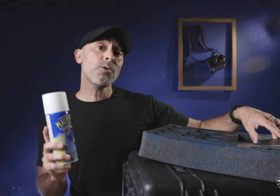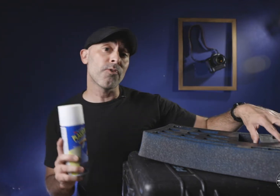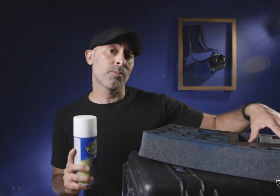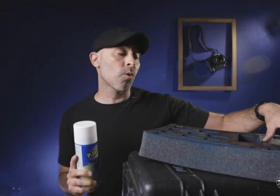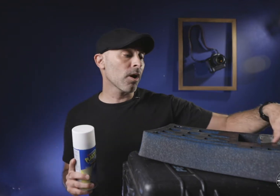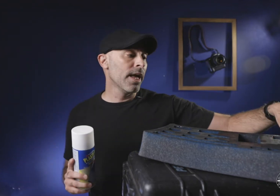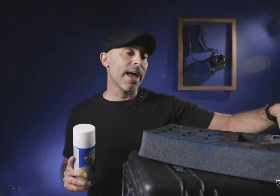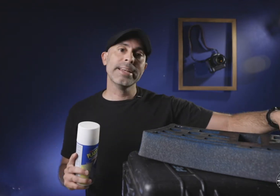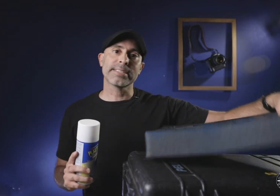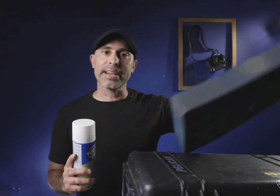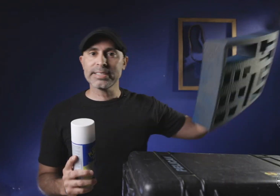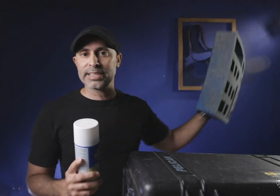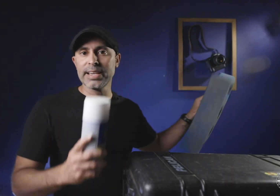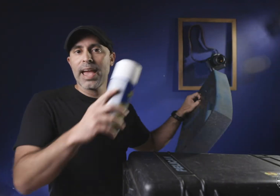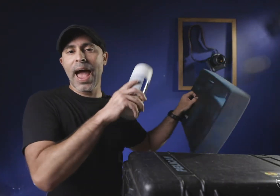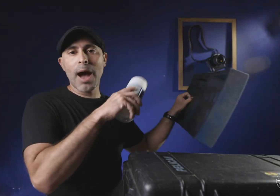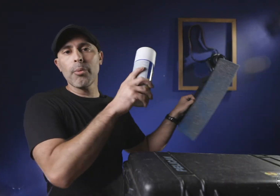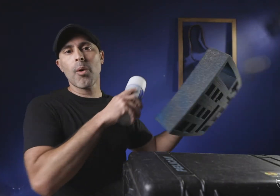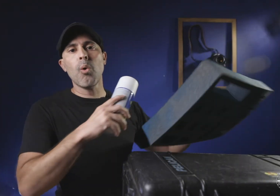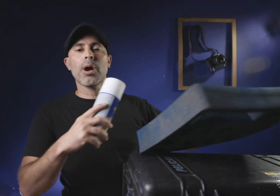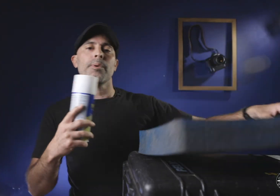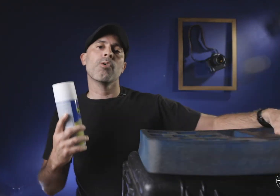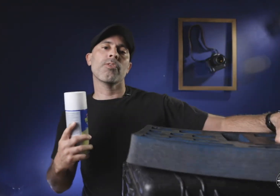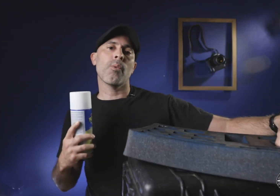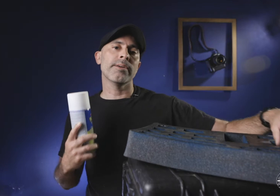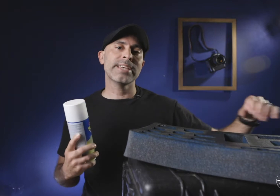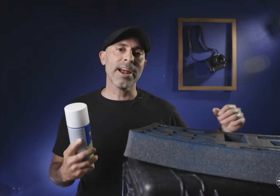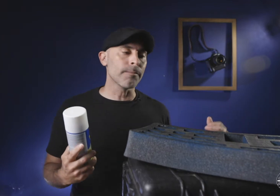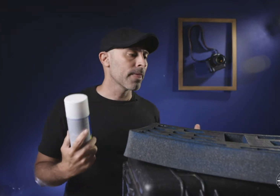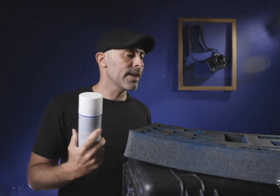foam core and decided to see how it would hold up over the wear and tear now